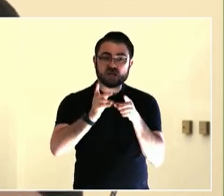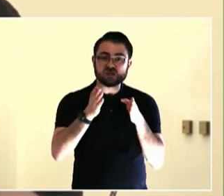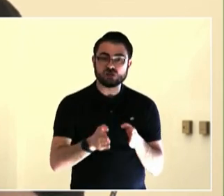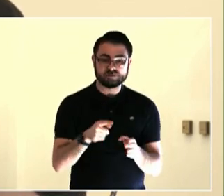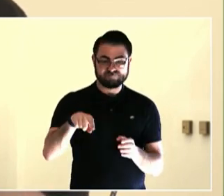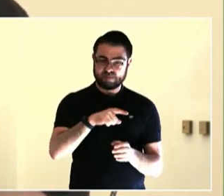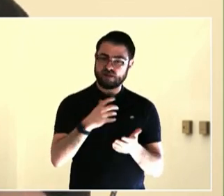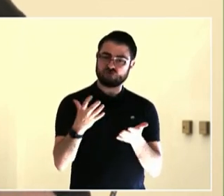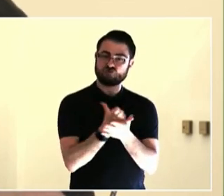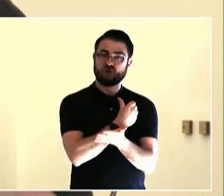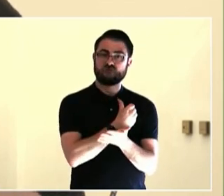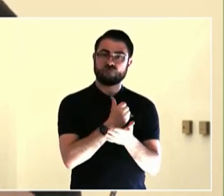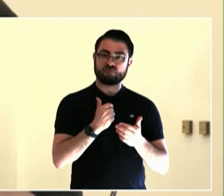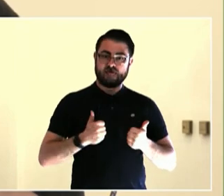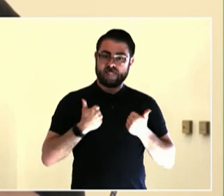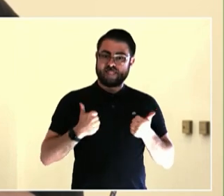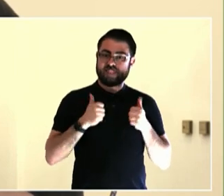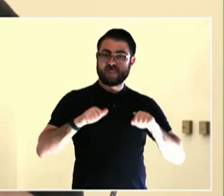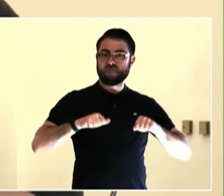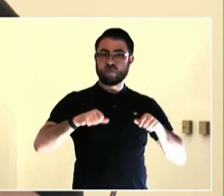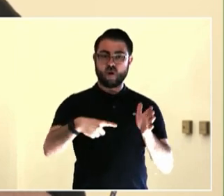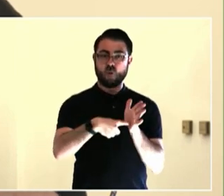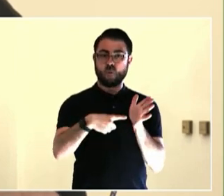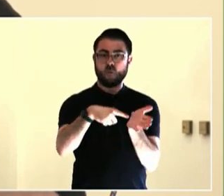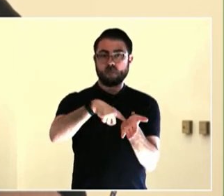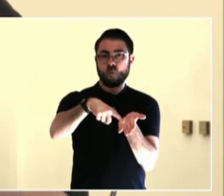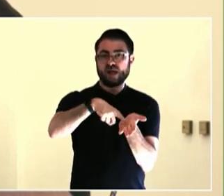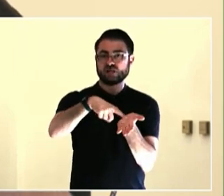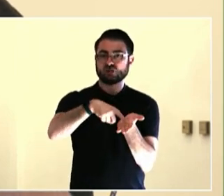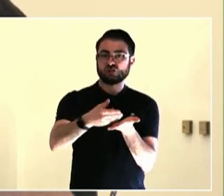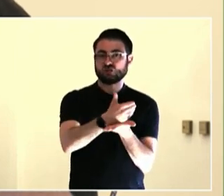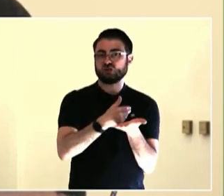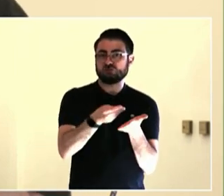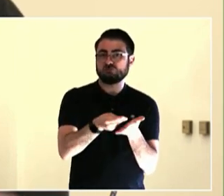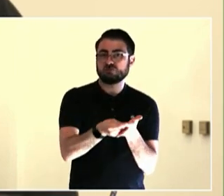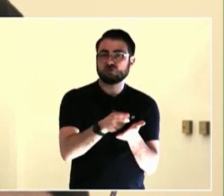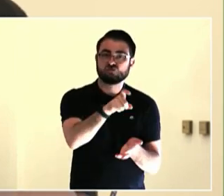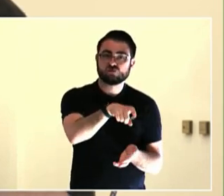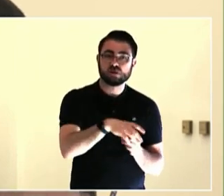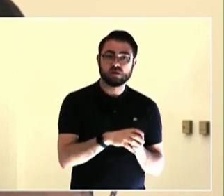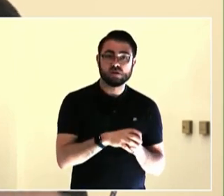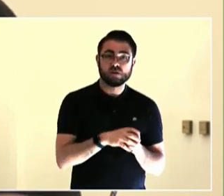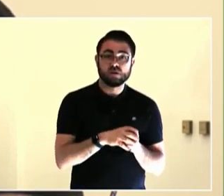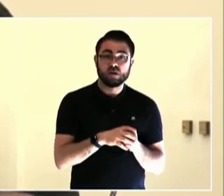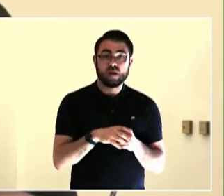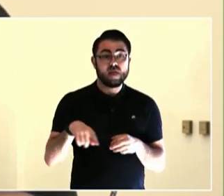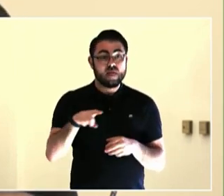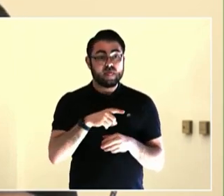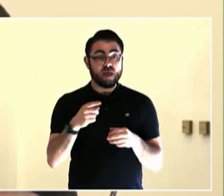doesn't respond, lets me know